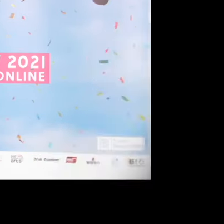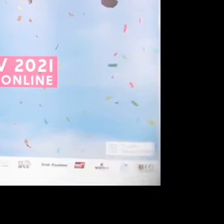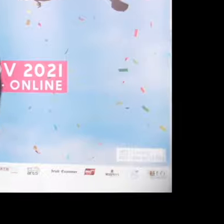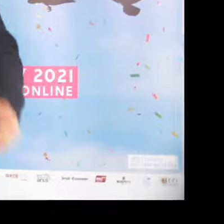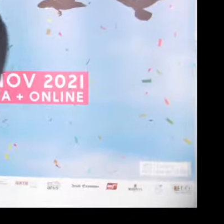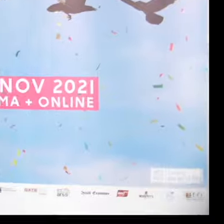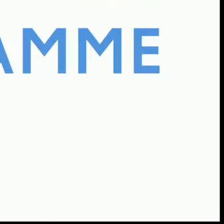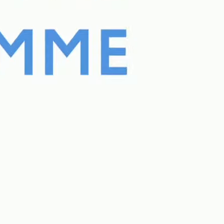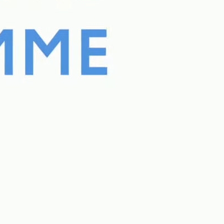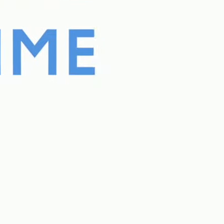So come on in!